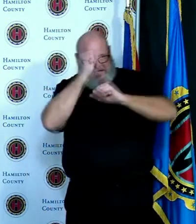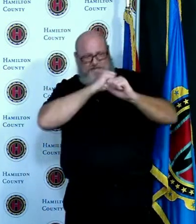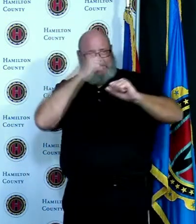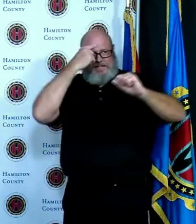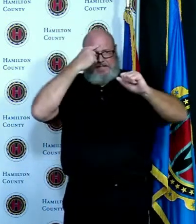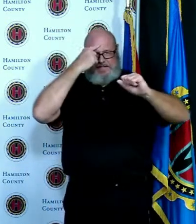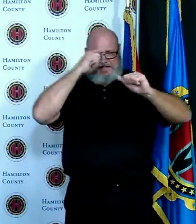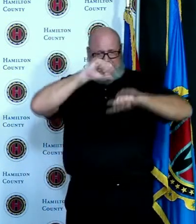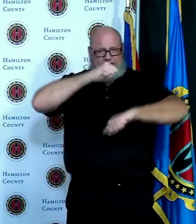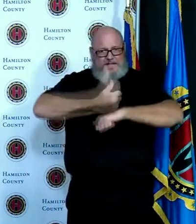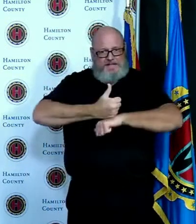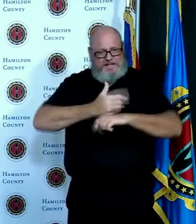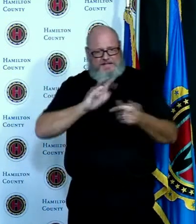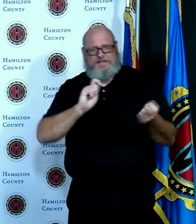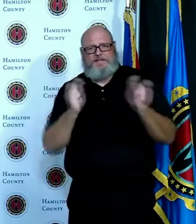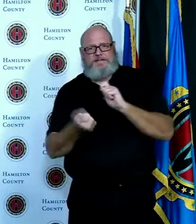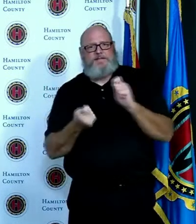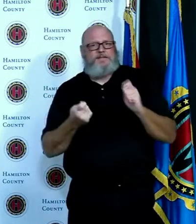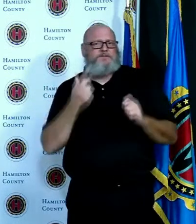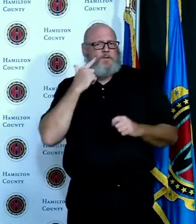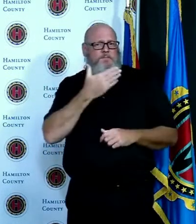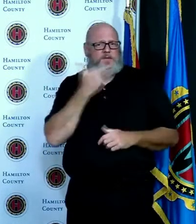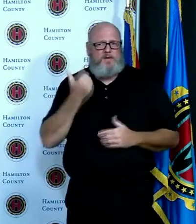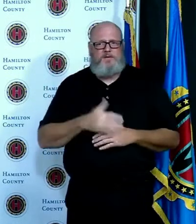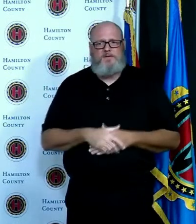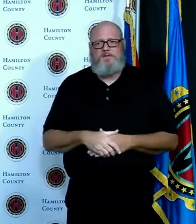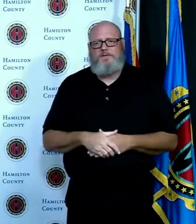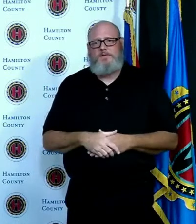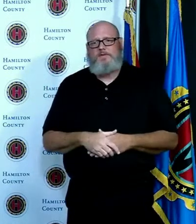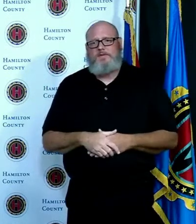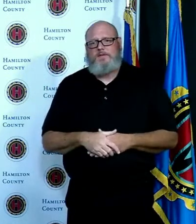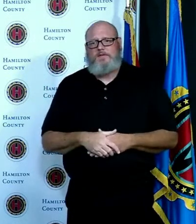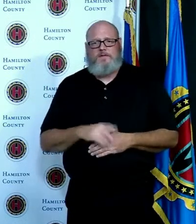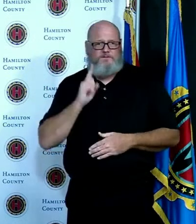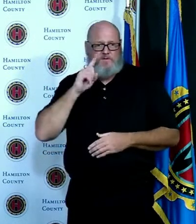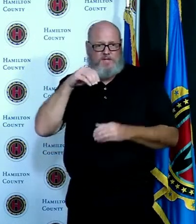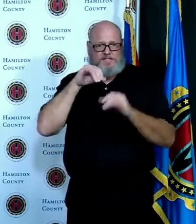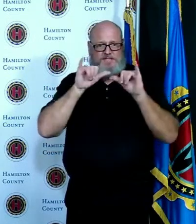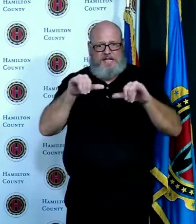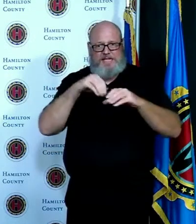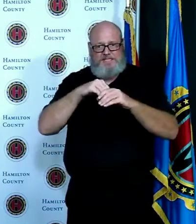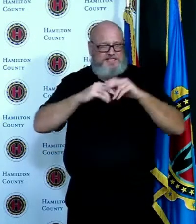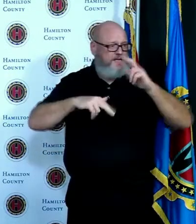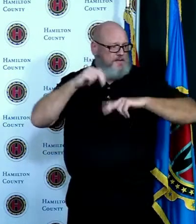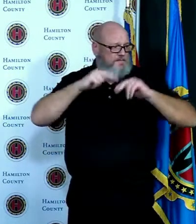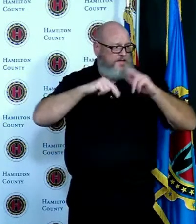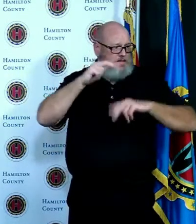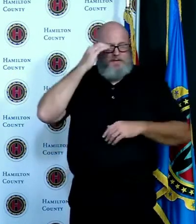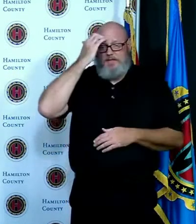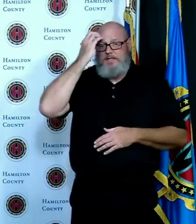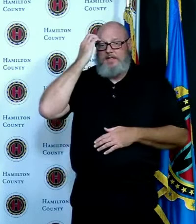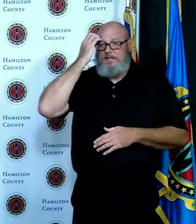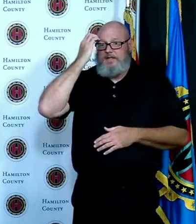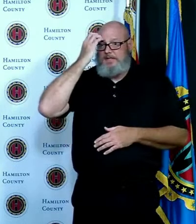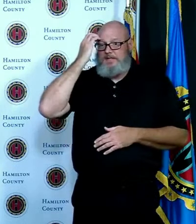okay thank you Chris Greg do you have any further comment on the ma this mask wearing idea and